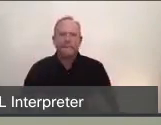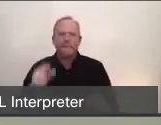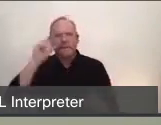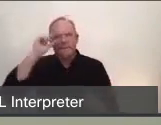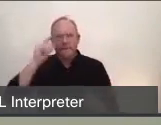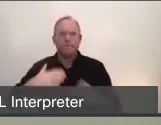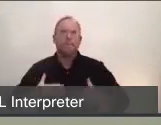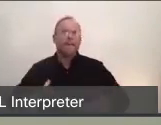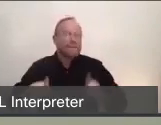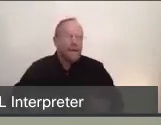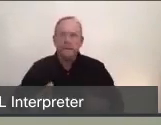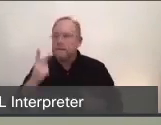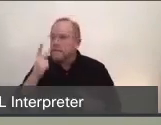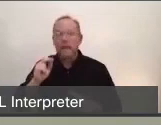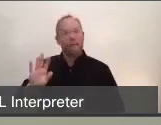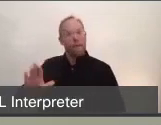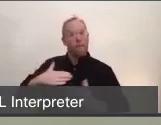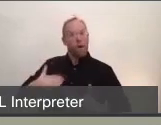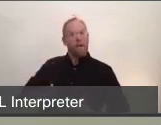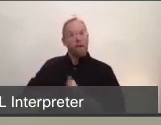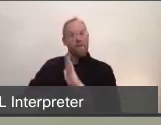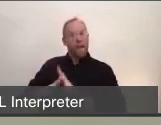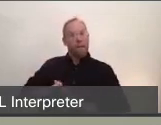to exposure to COVID-19